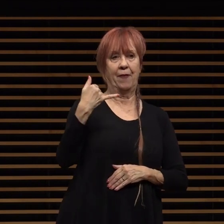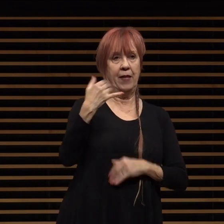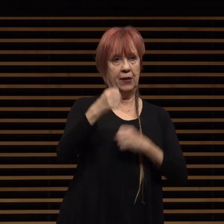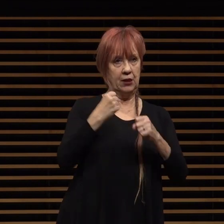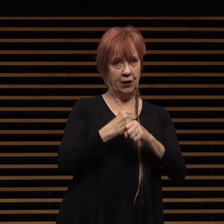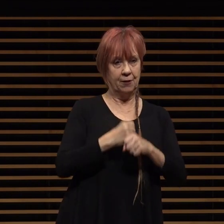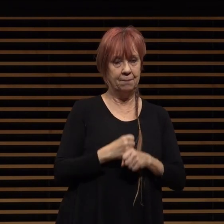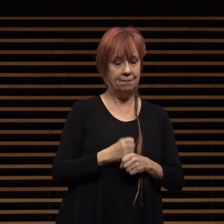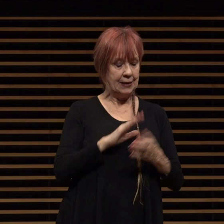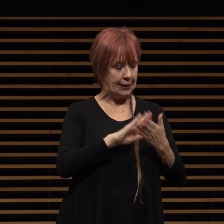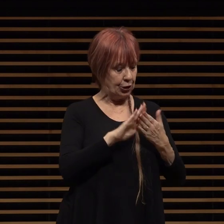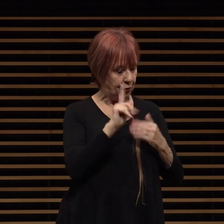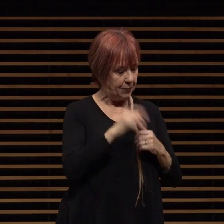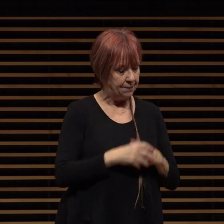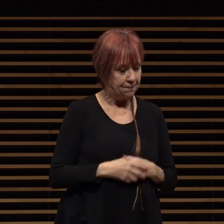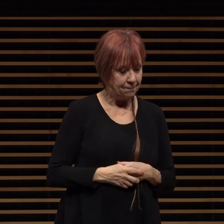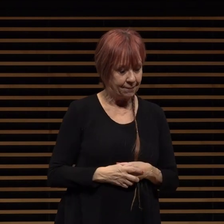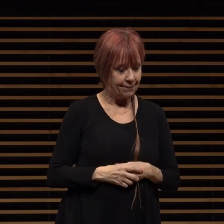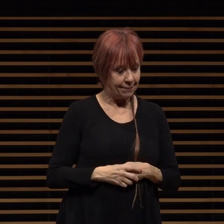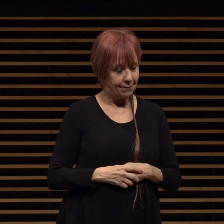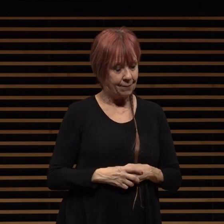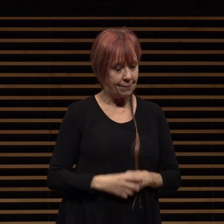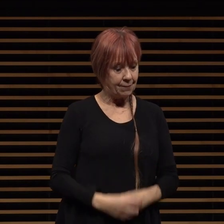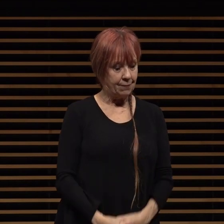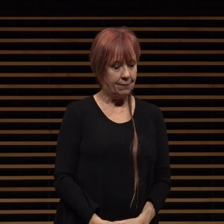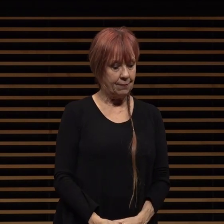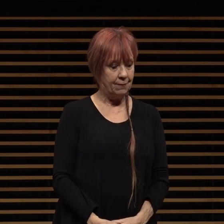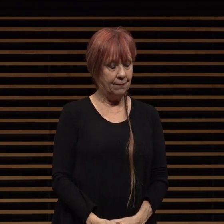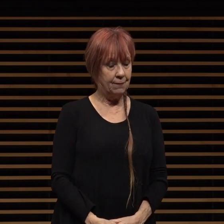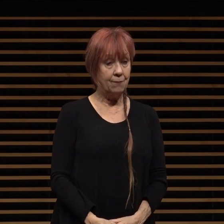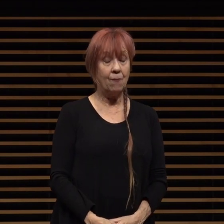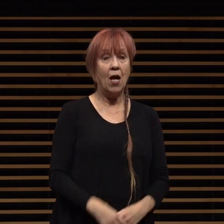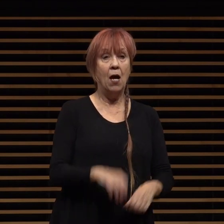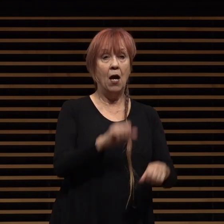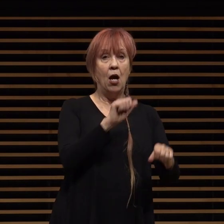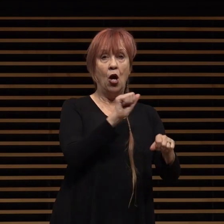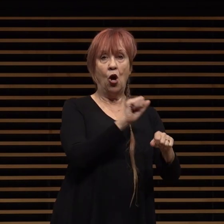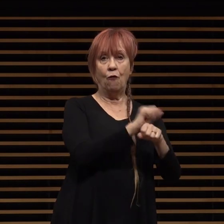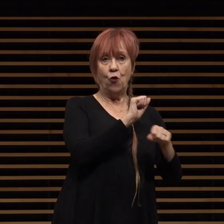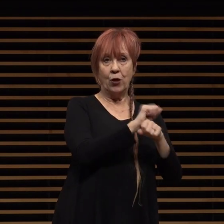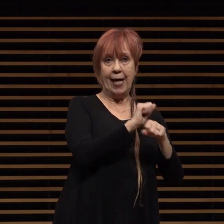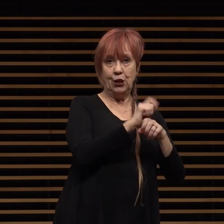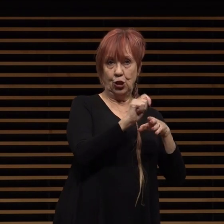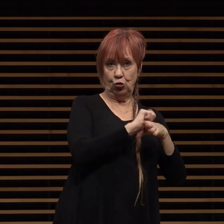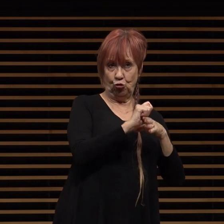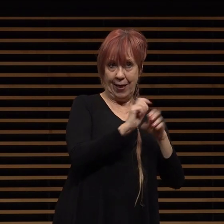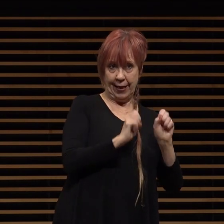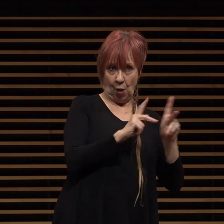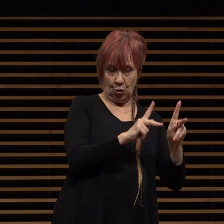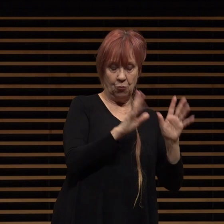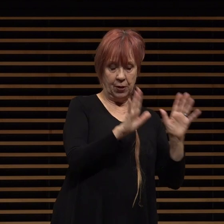excuse me vocational training opportunities